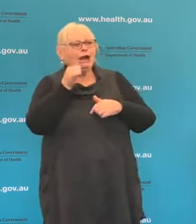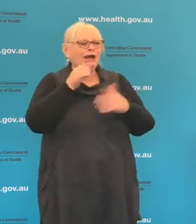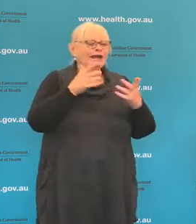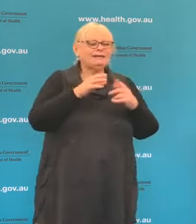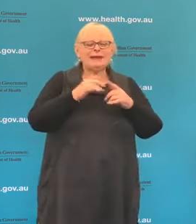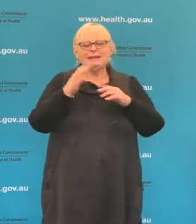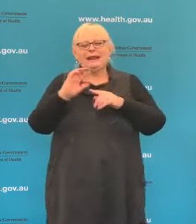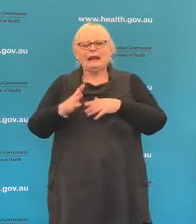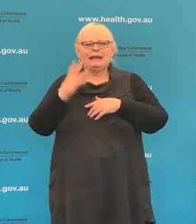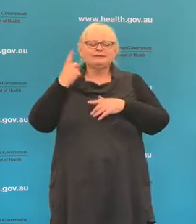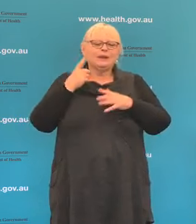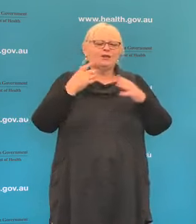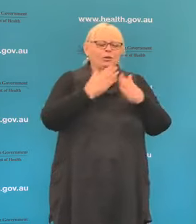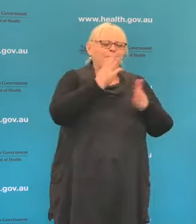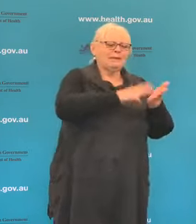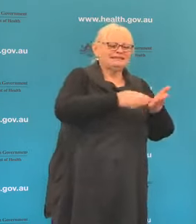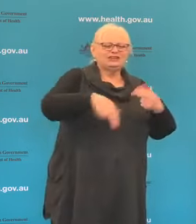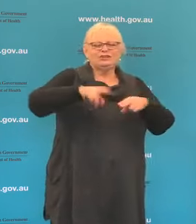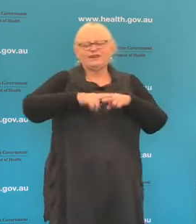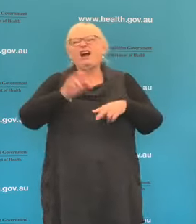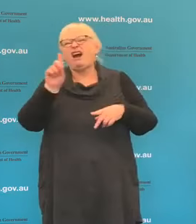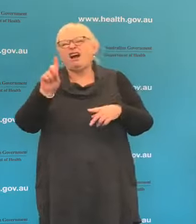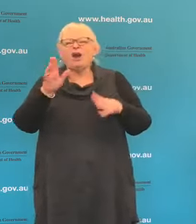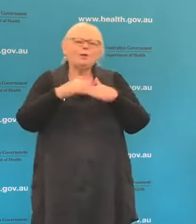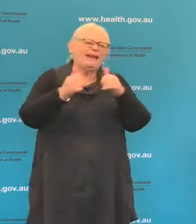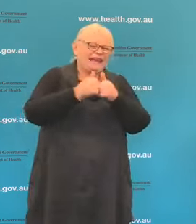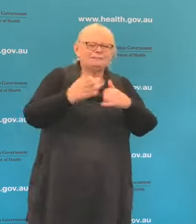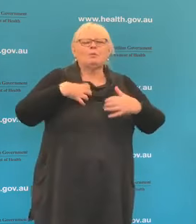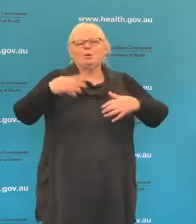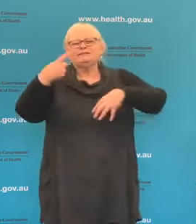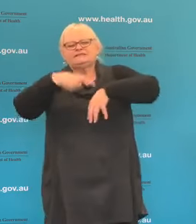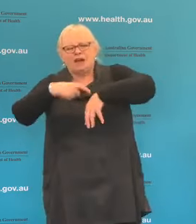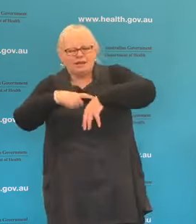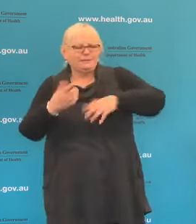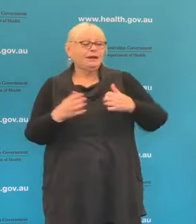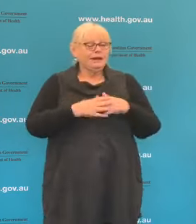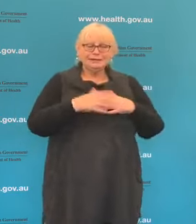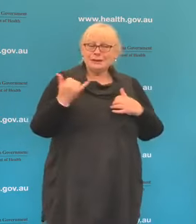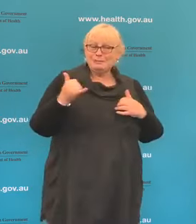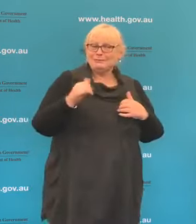downloading the app to the weekend when you've got more time, please please do it today.